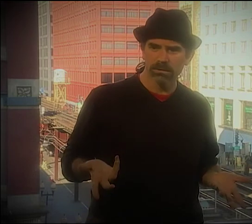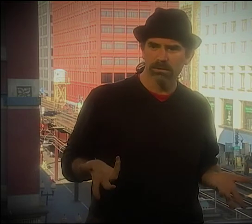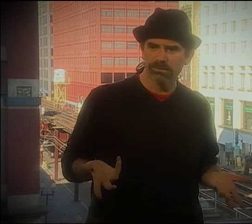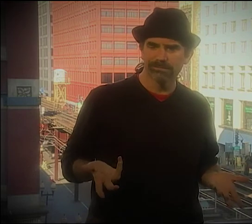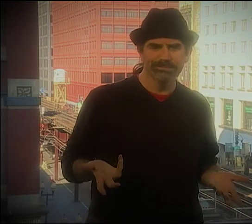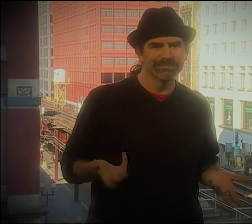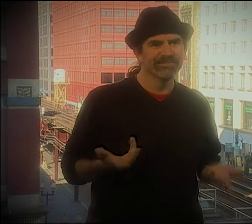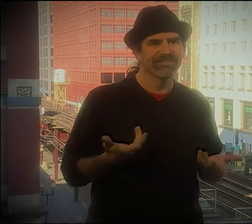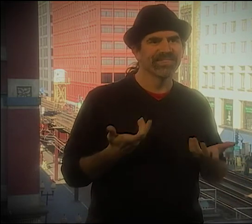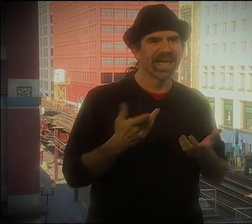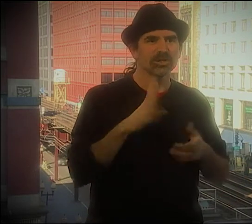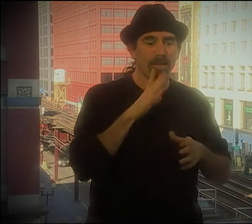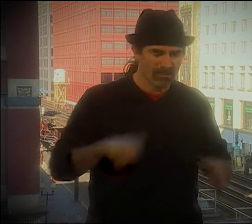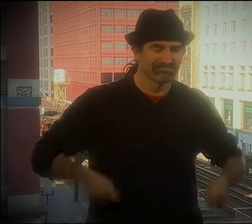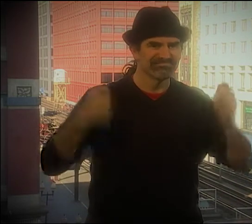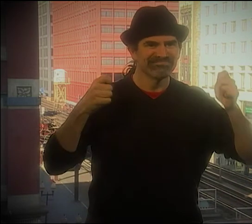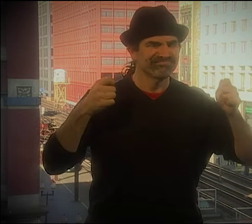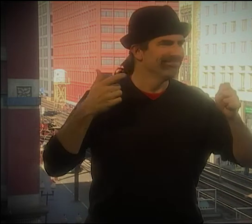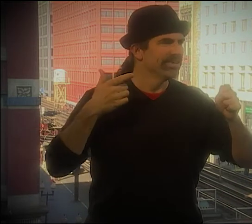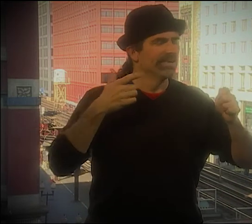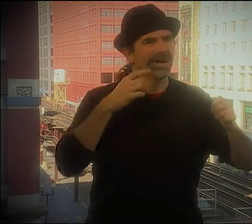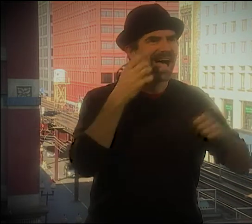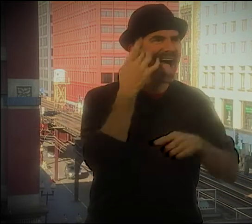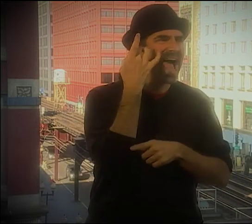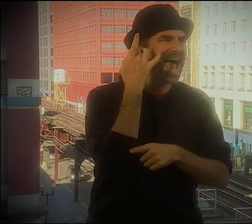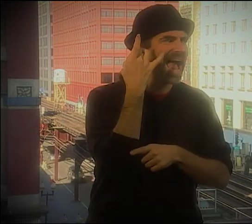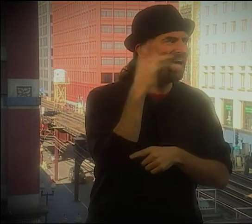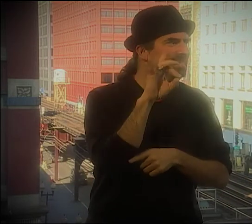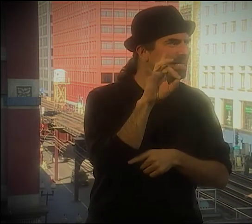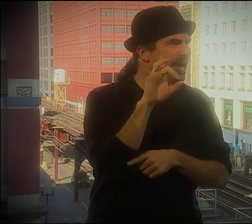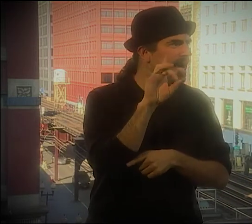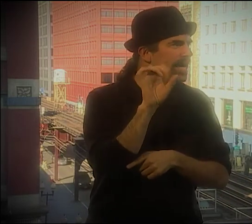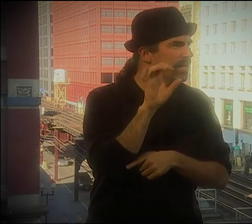"ORAL POWER." THAT'S WHAT IT WAS ON THE SHIRT. I SAID, "ORAL POWER."